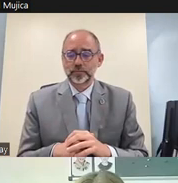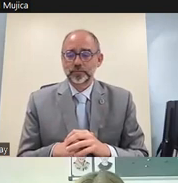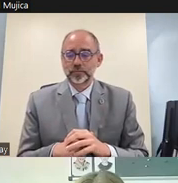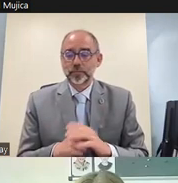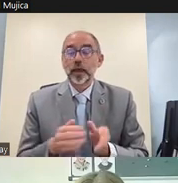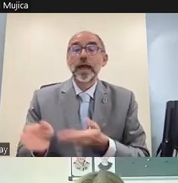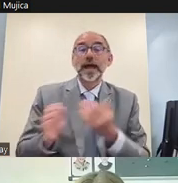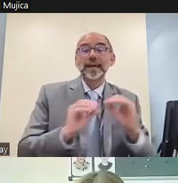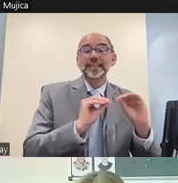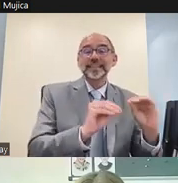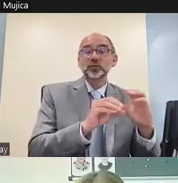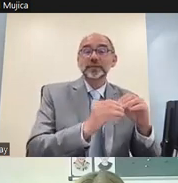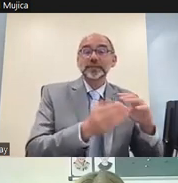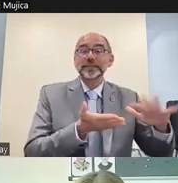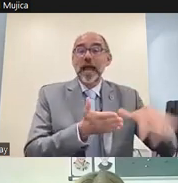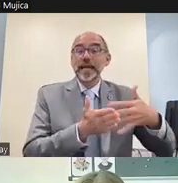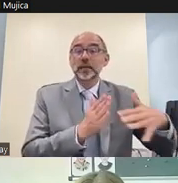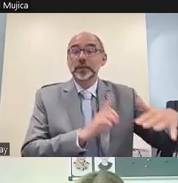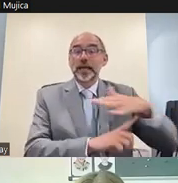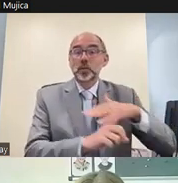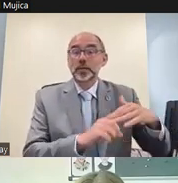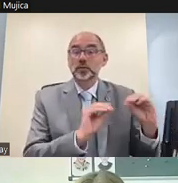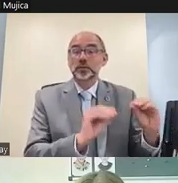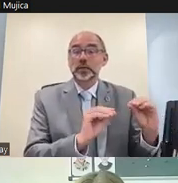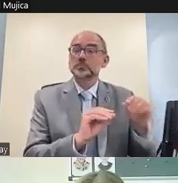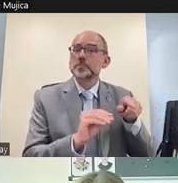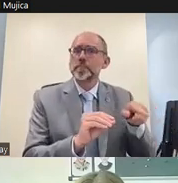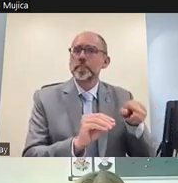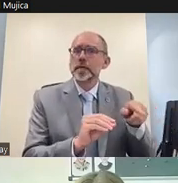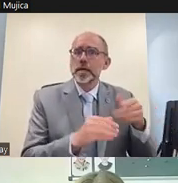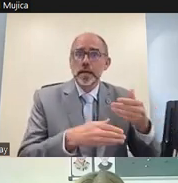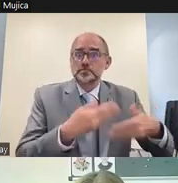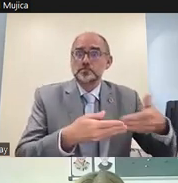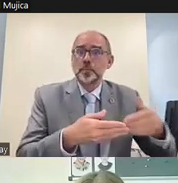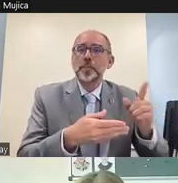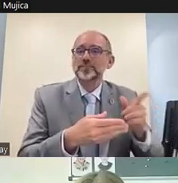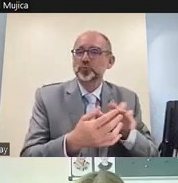divide it's fair to say reports from our national members showed deaf children particularly in the